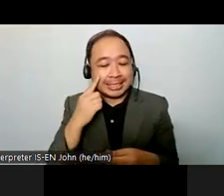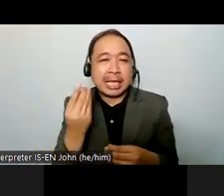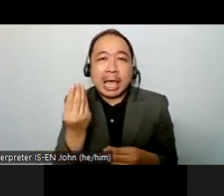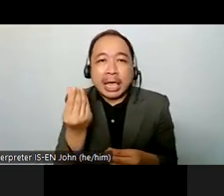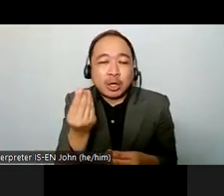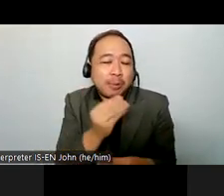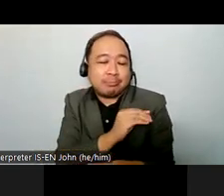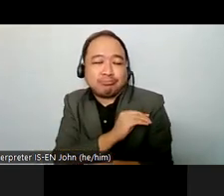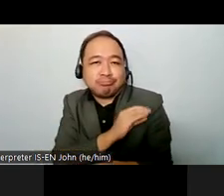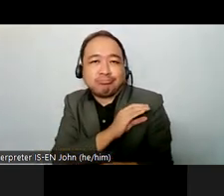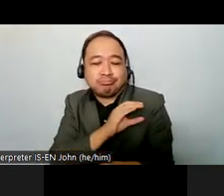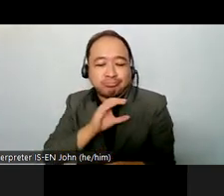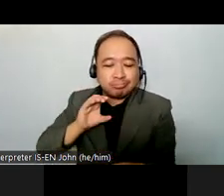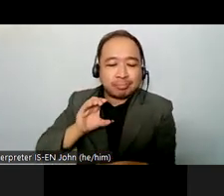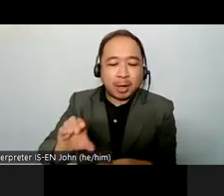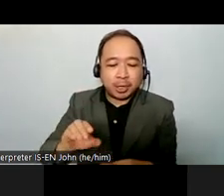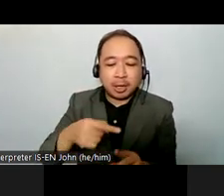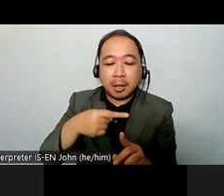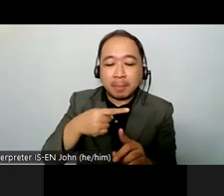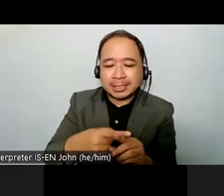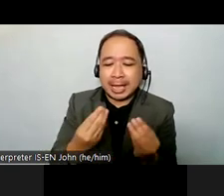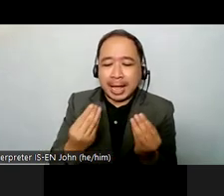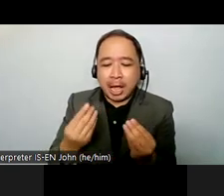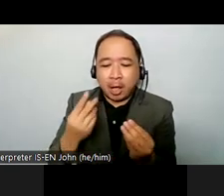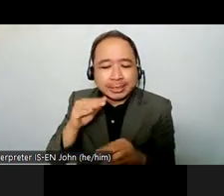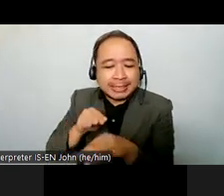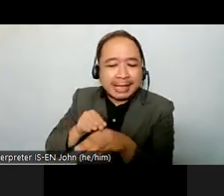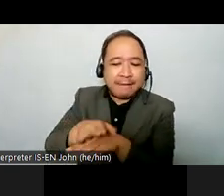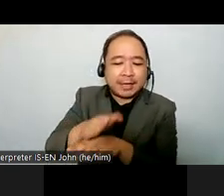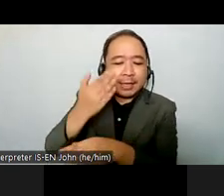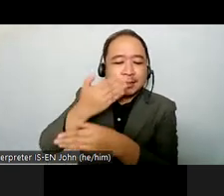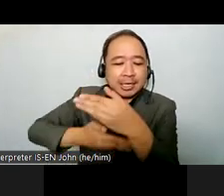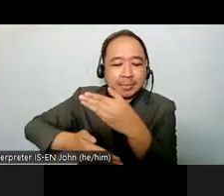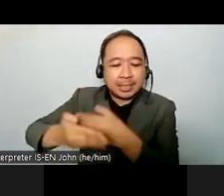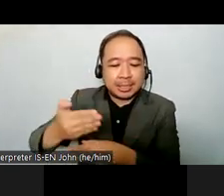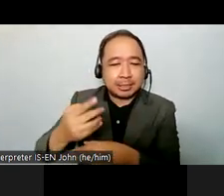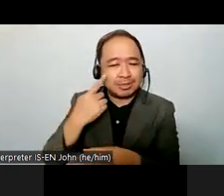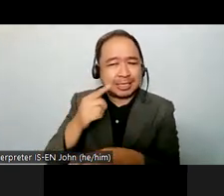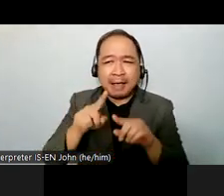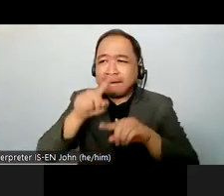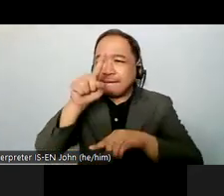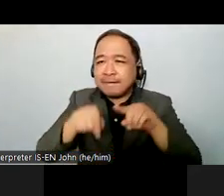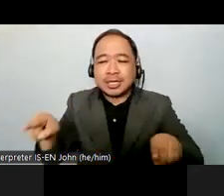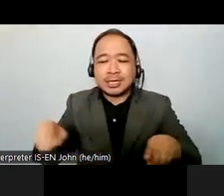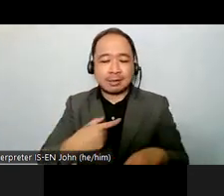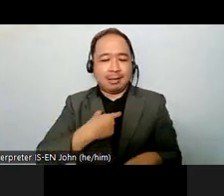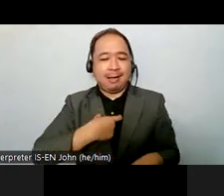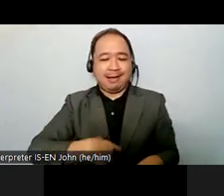some other key things but really to remember that these are some of the very key focus areas that